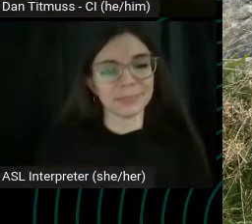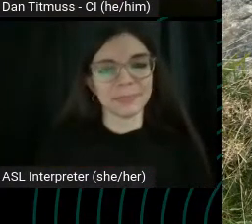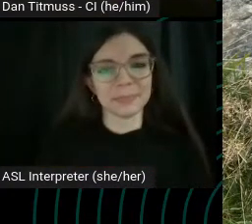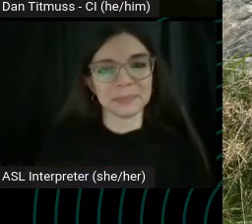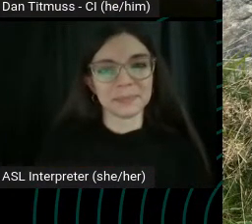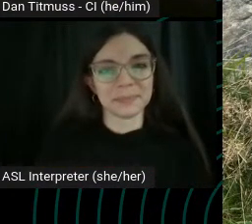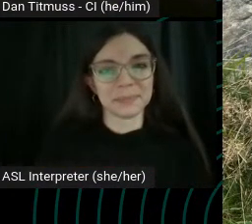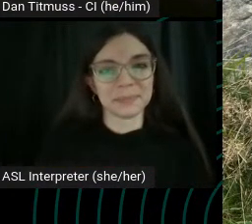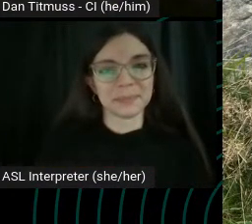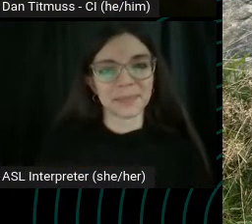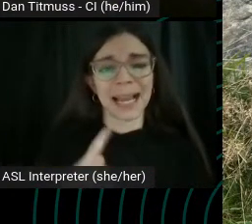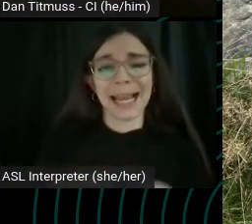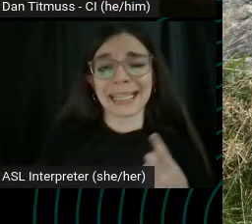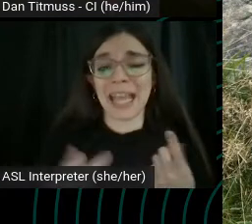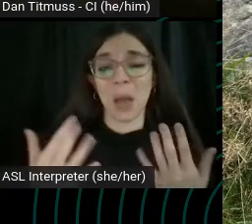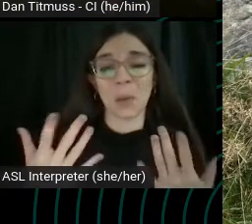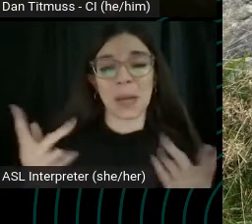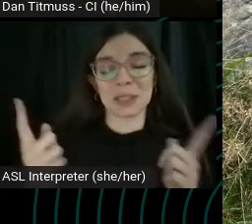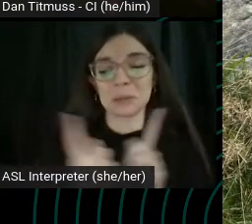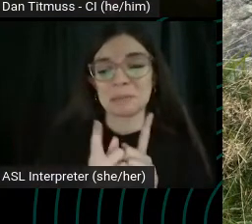Can't wait to meet that dog. I'm very, very, very excited.